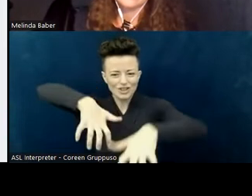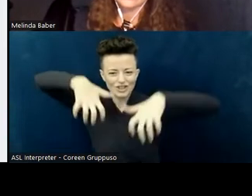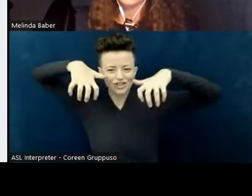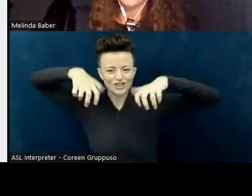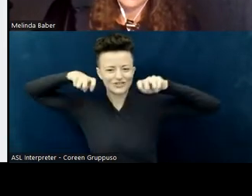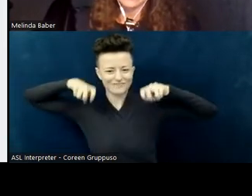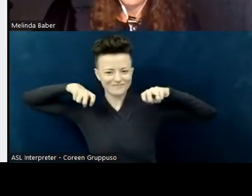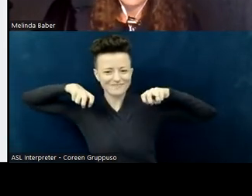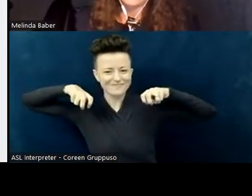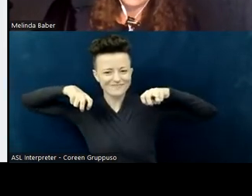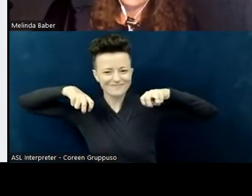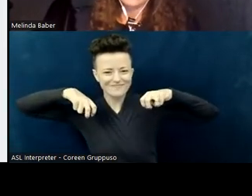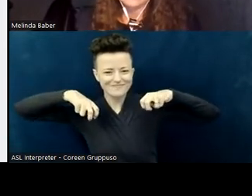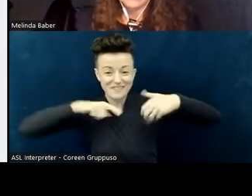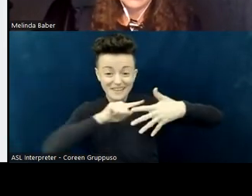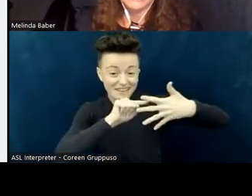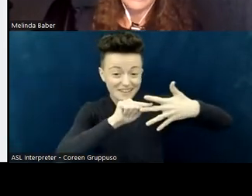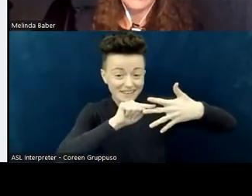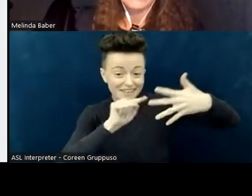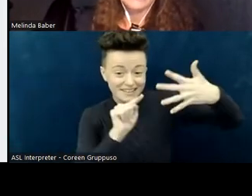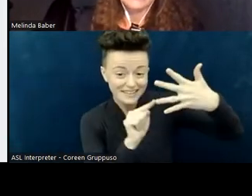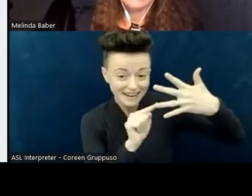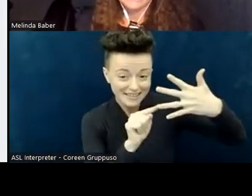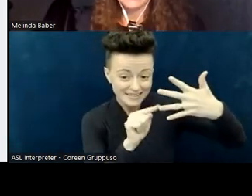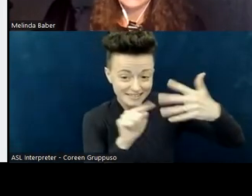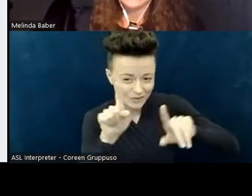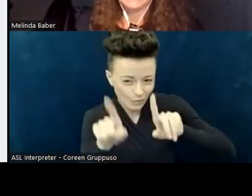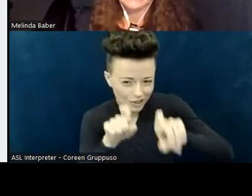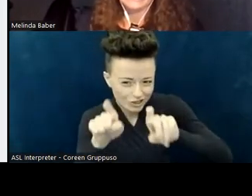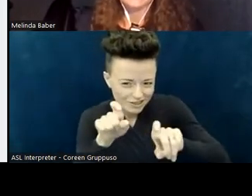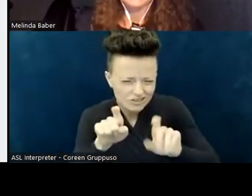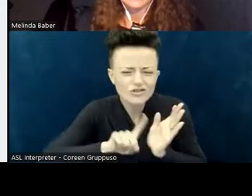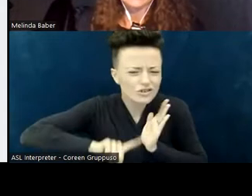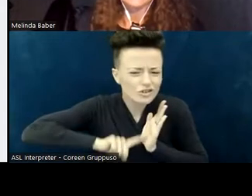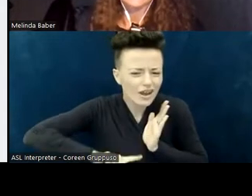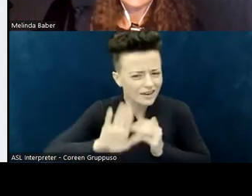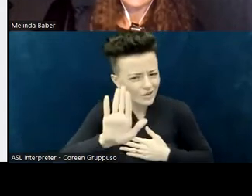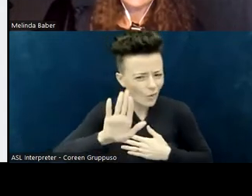"check your ableist privilege "or your advantage in being able-bodied"